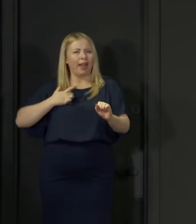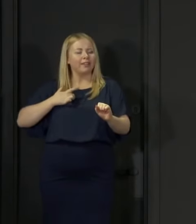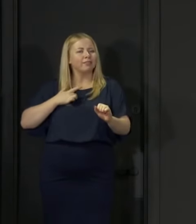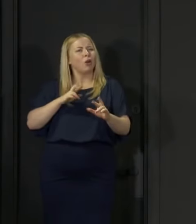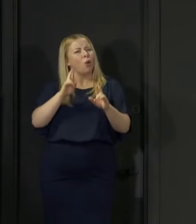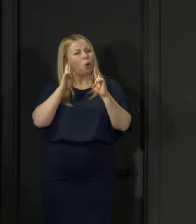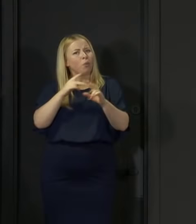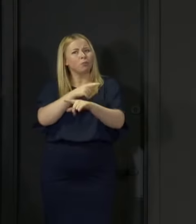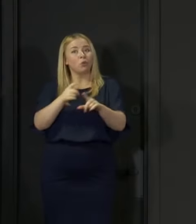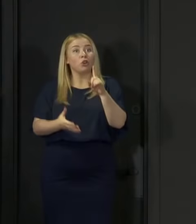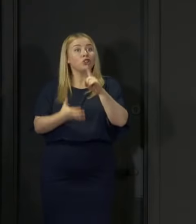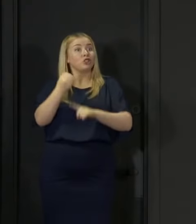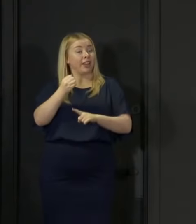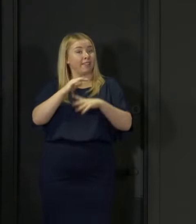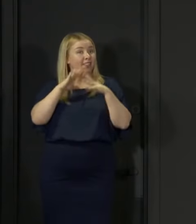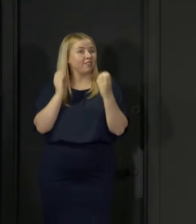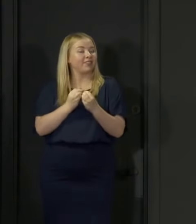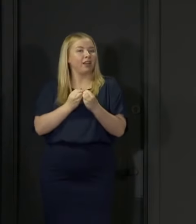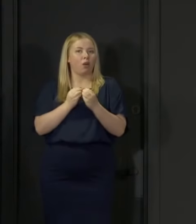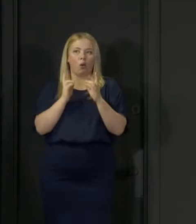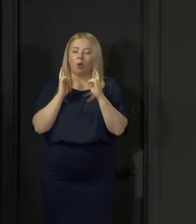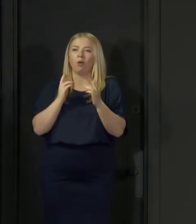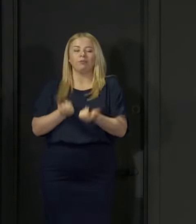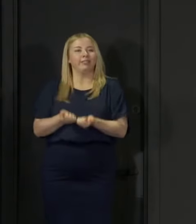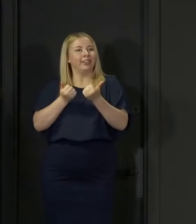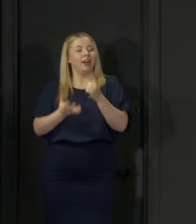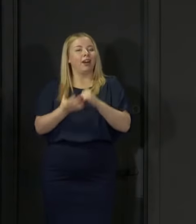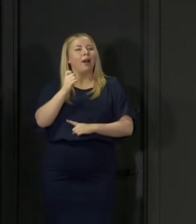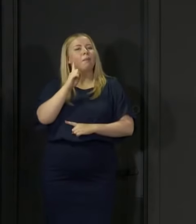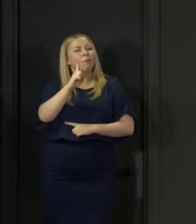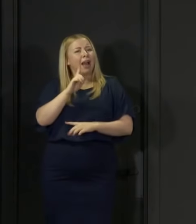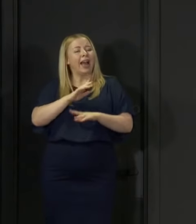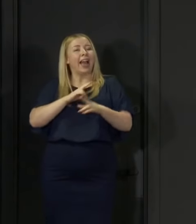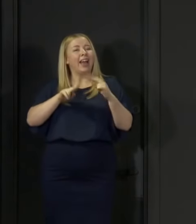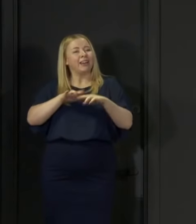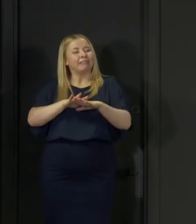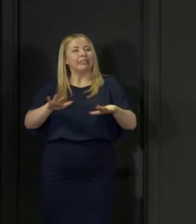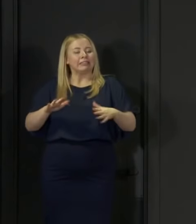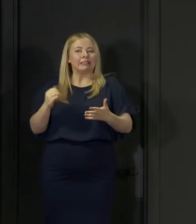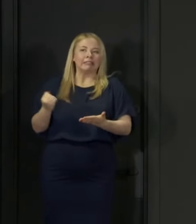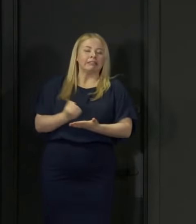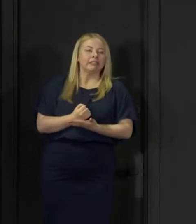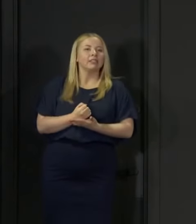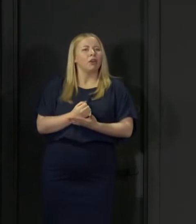for, but if you didn't it is really important to remember that there are lots of options